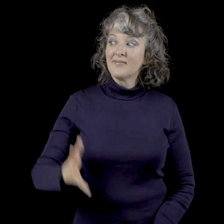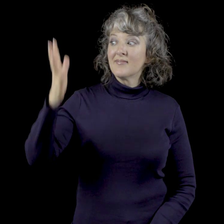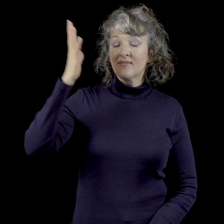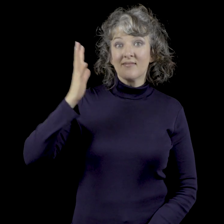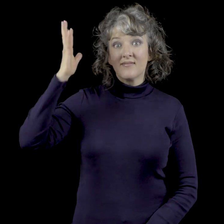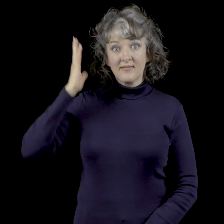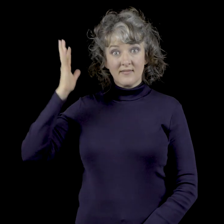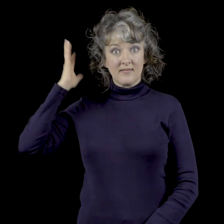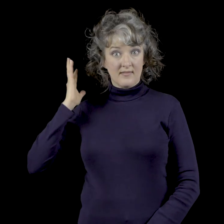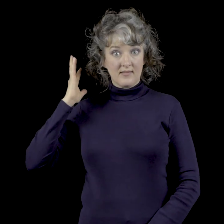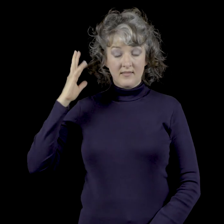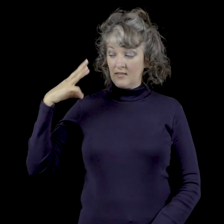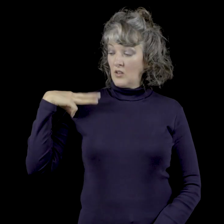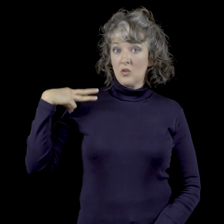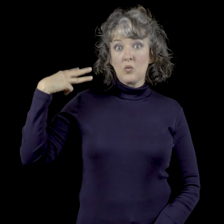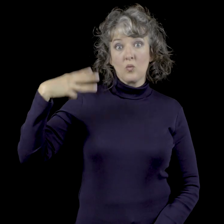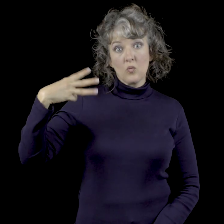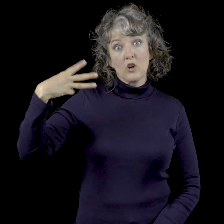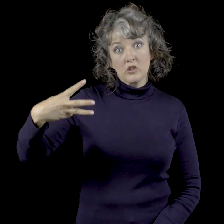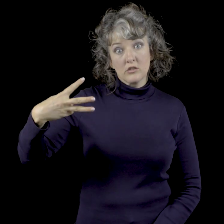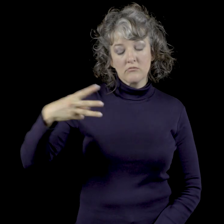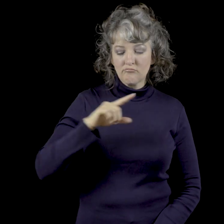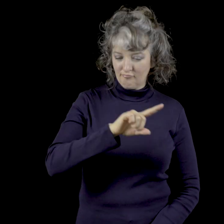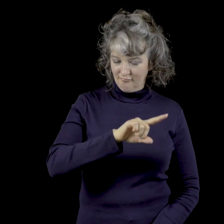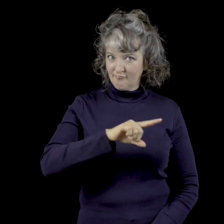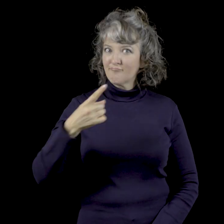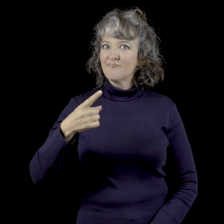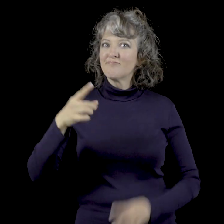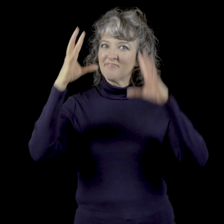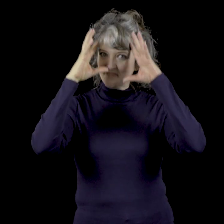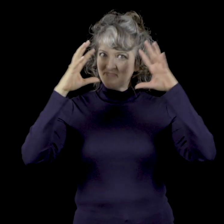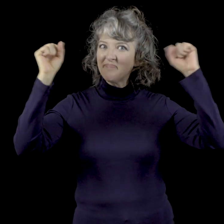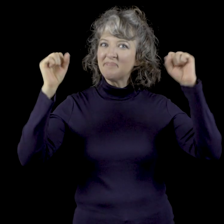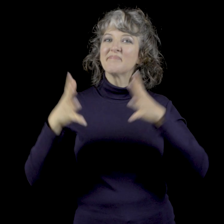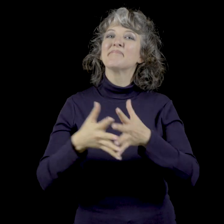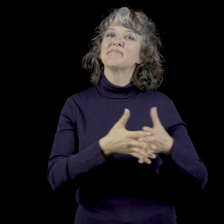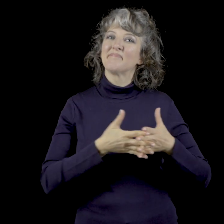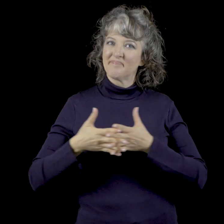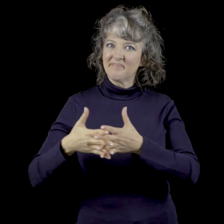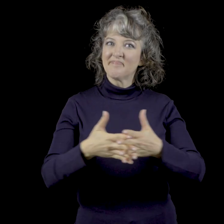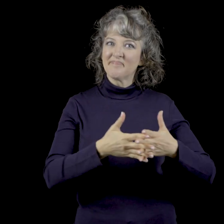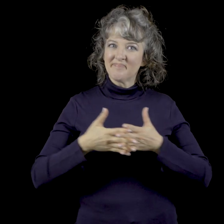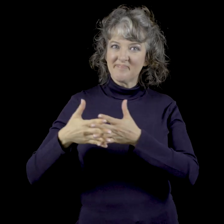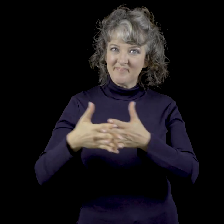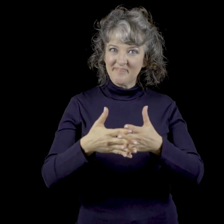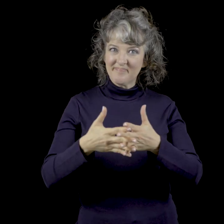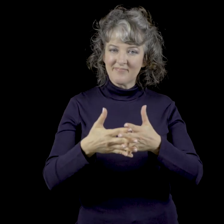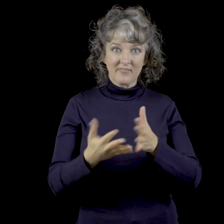Once, George Washington, the initial Prez of the New World